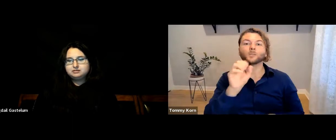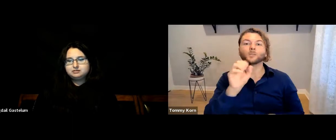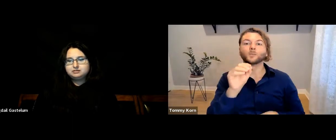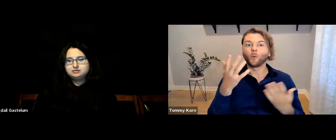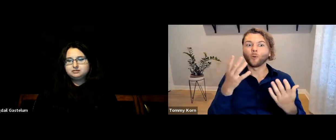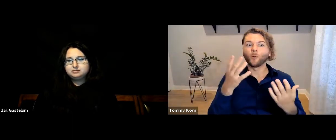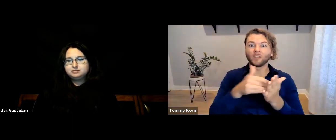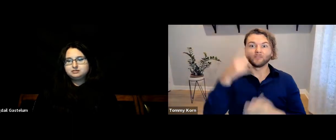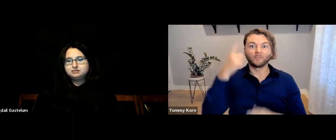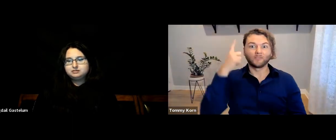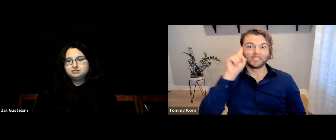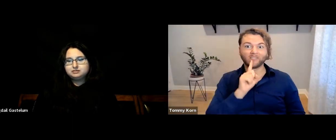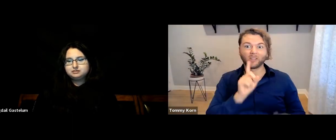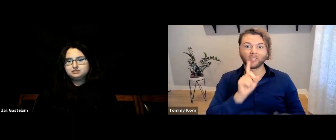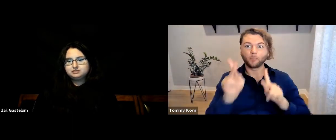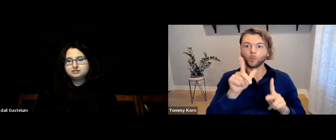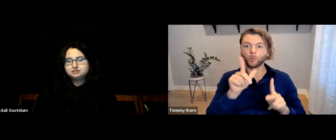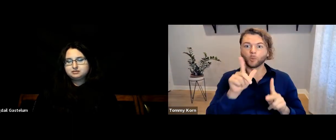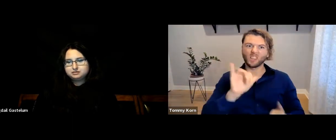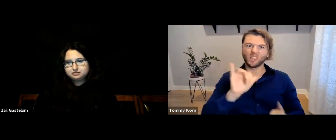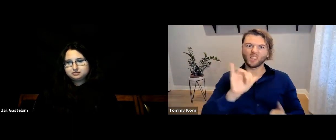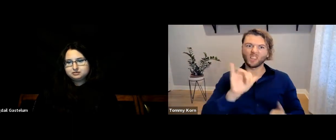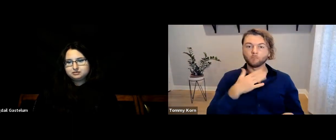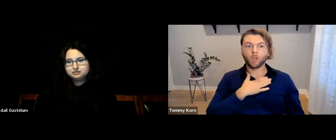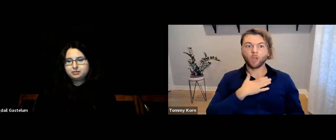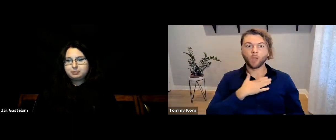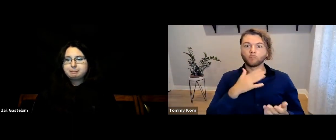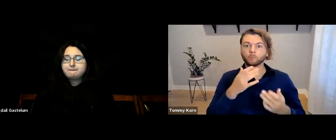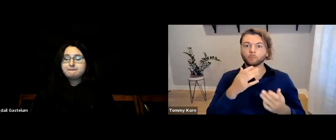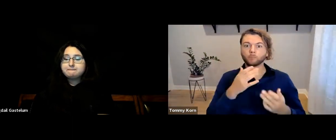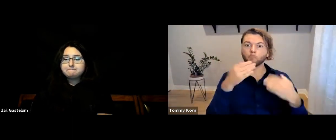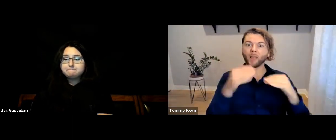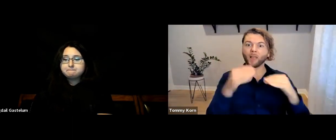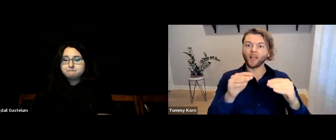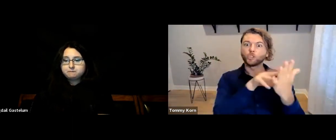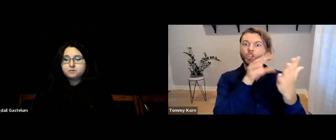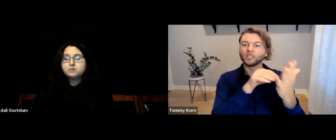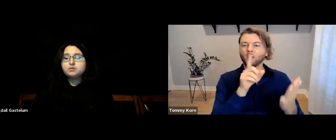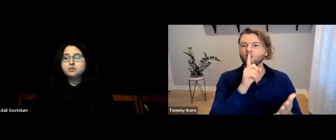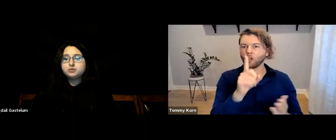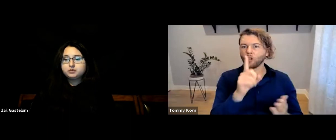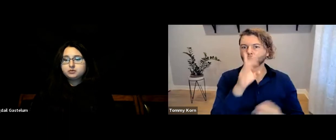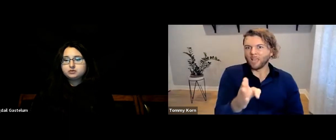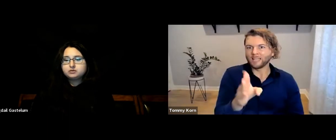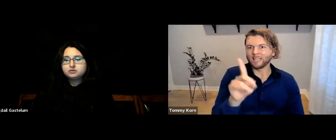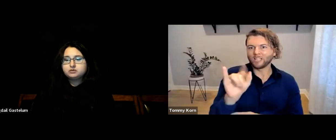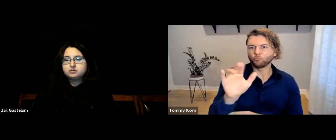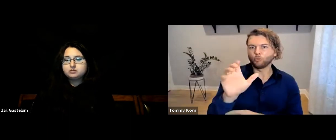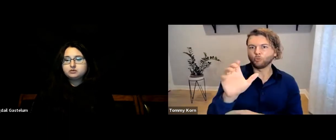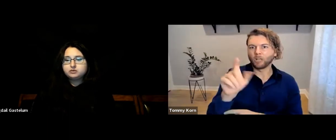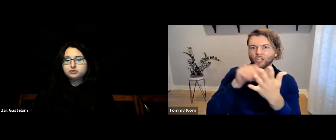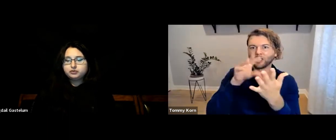For the Deaf people like myself, the method of learning is “direct learning,”